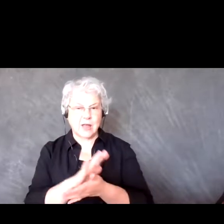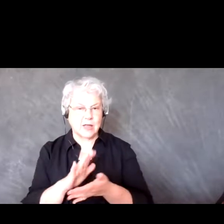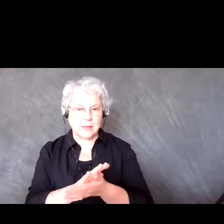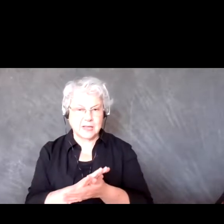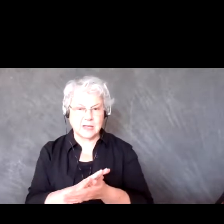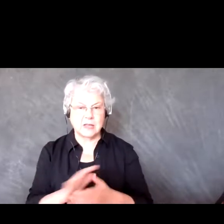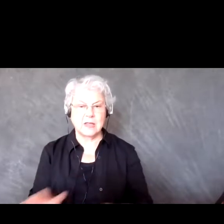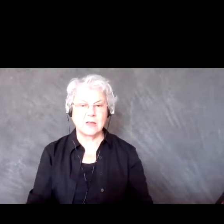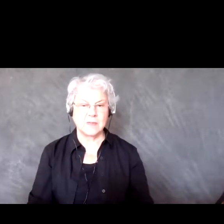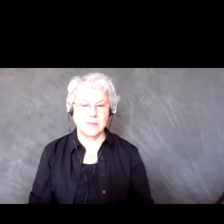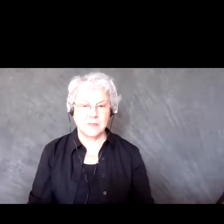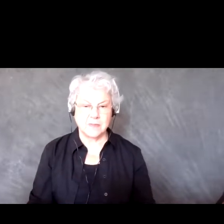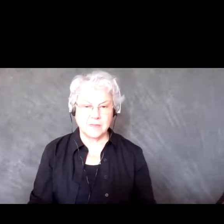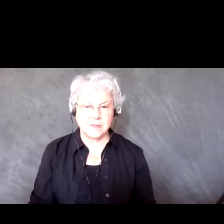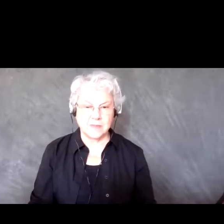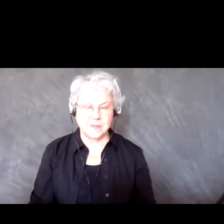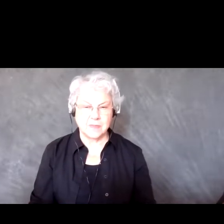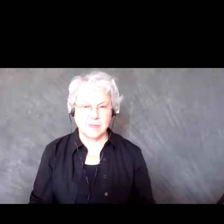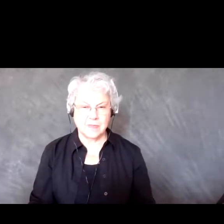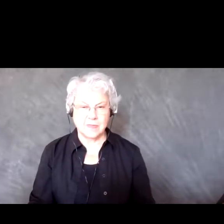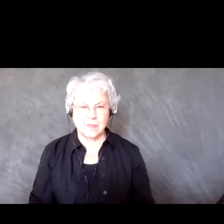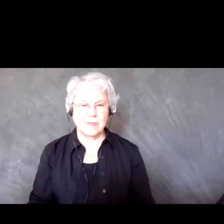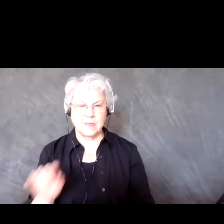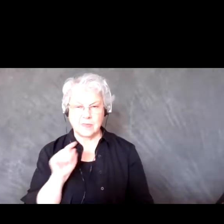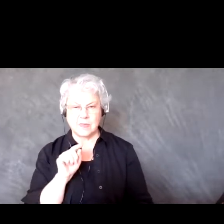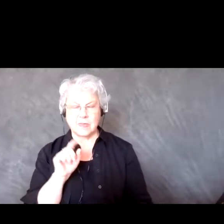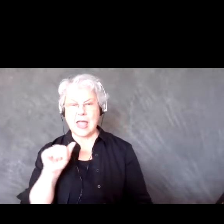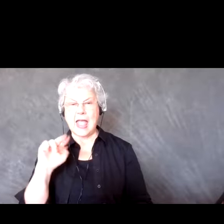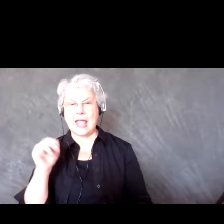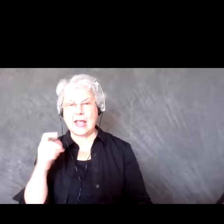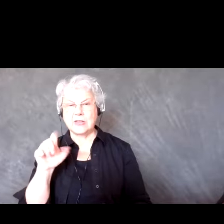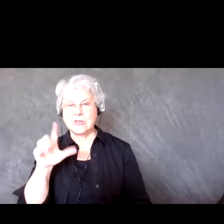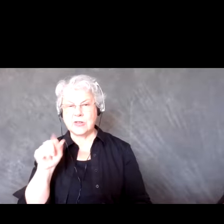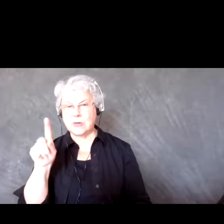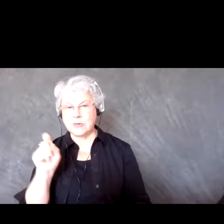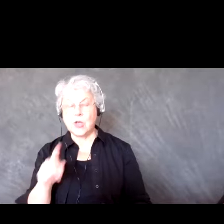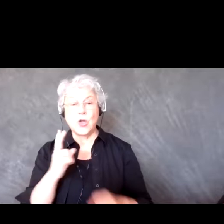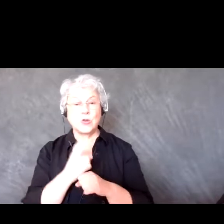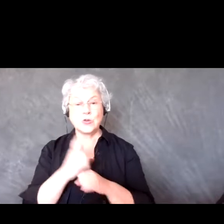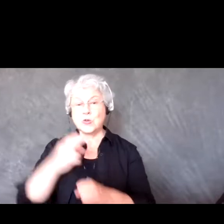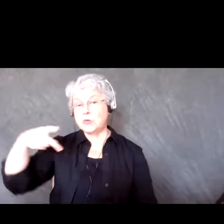So, Angela, do you use the polling function or is there something better? So,